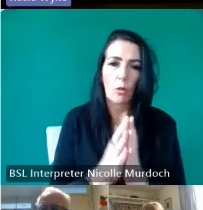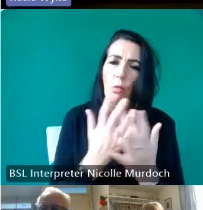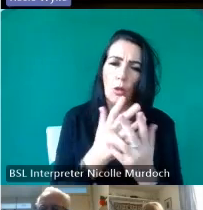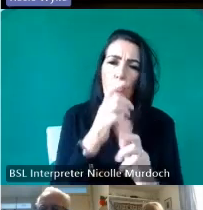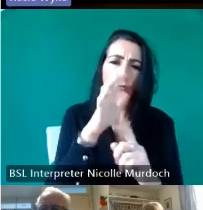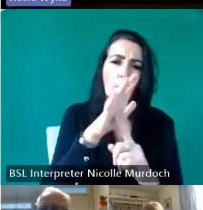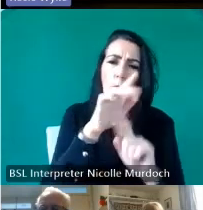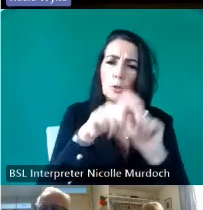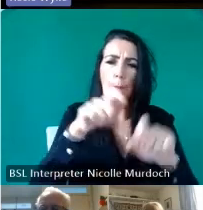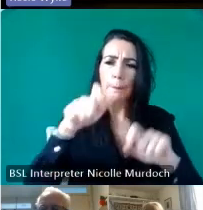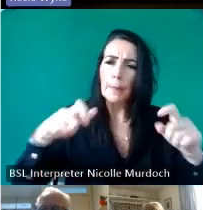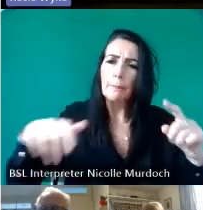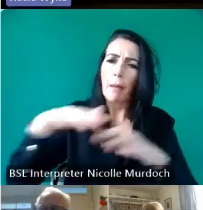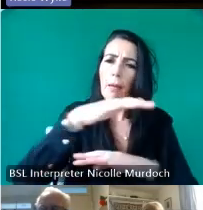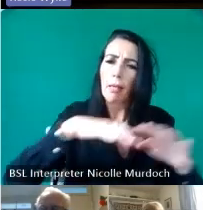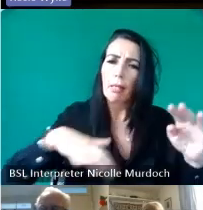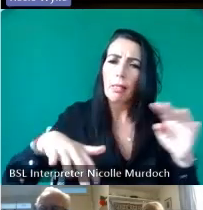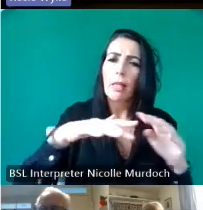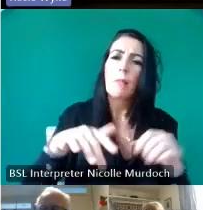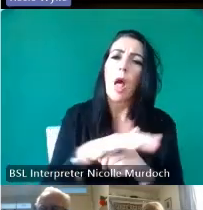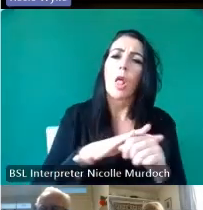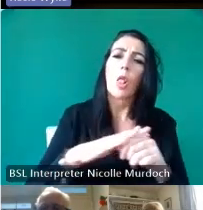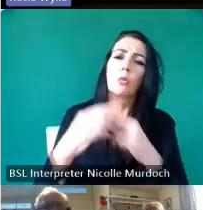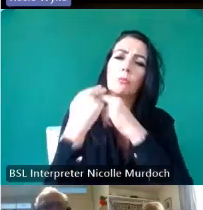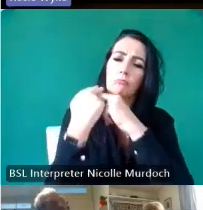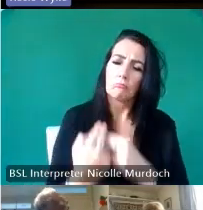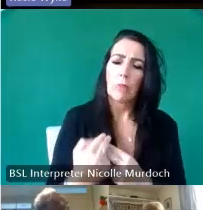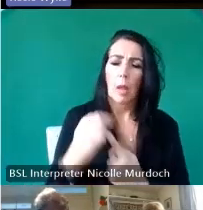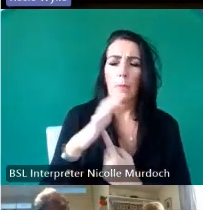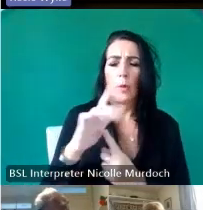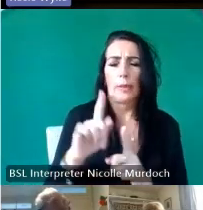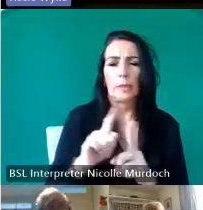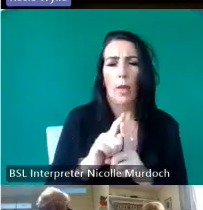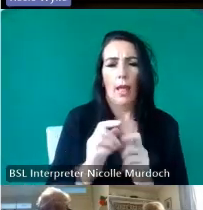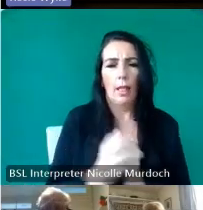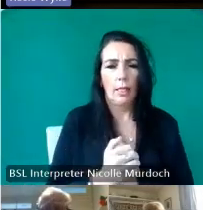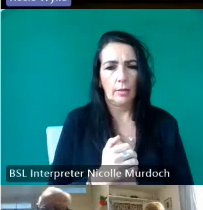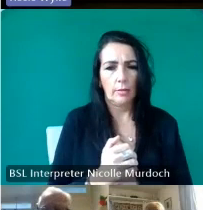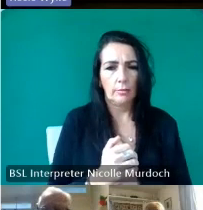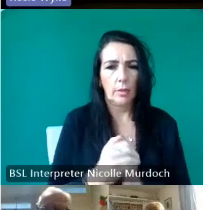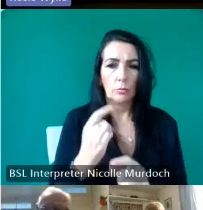but also local Traditions were really important so for instance we talked about rum I don't know if